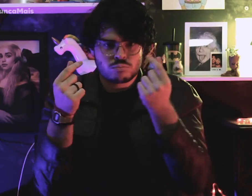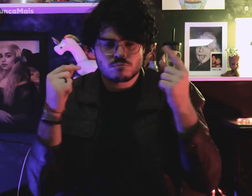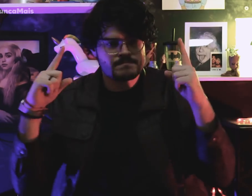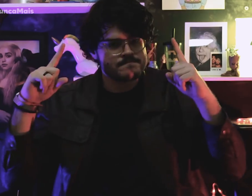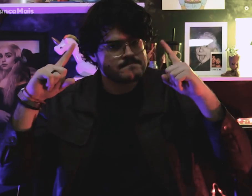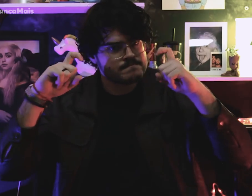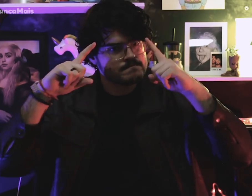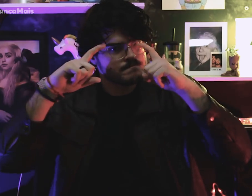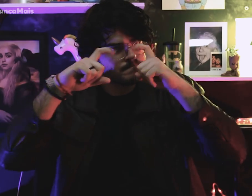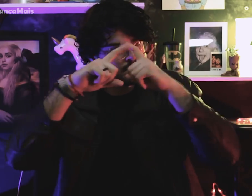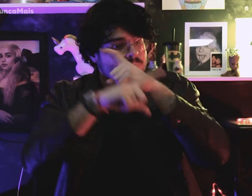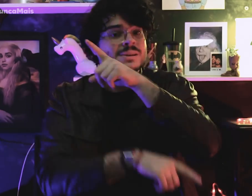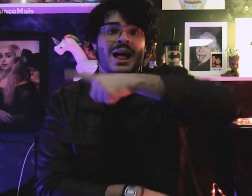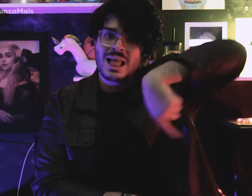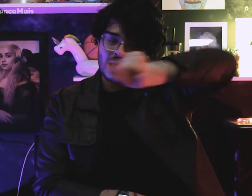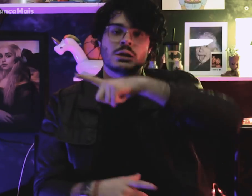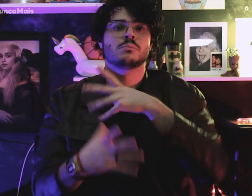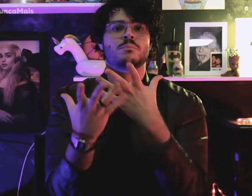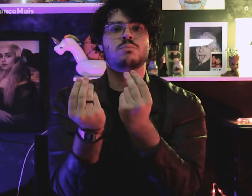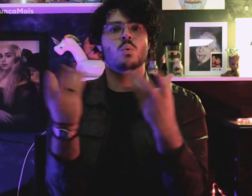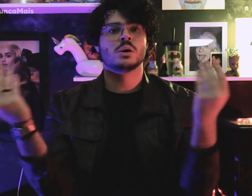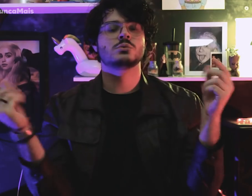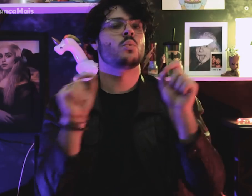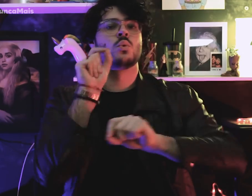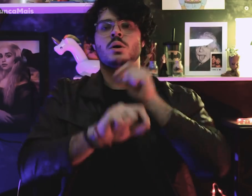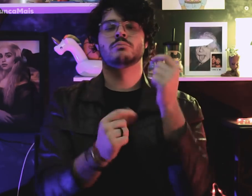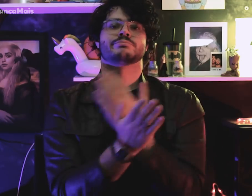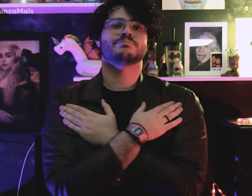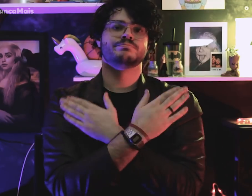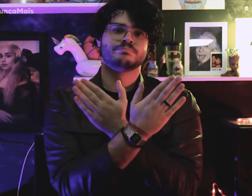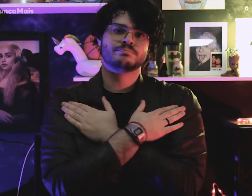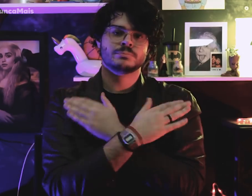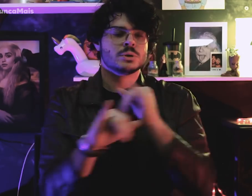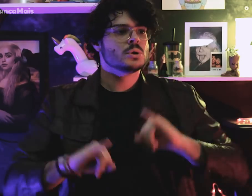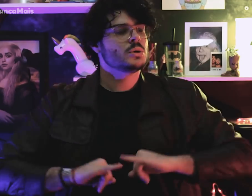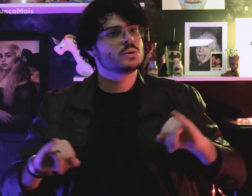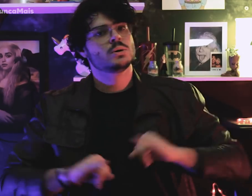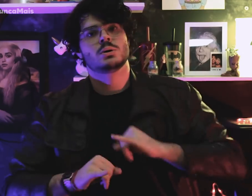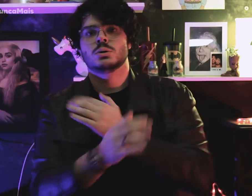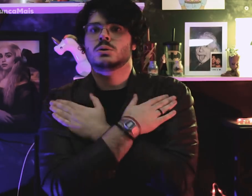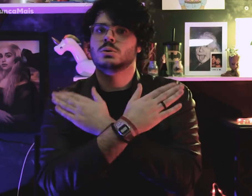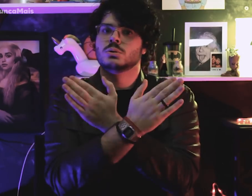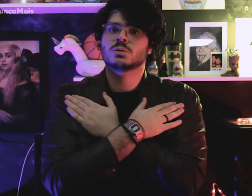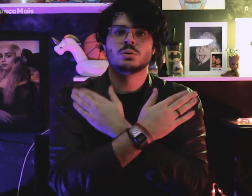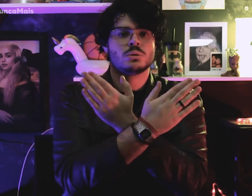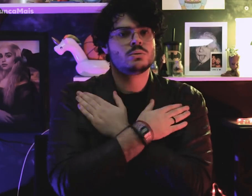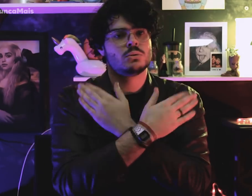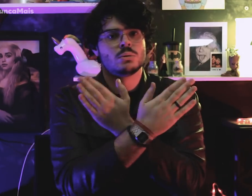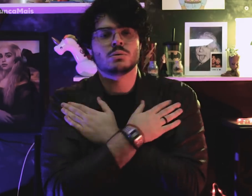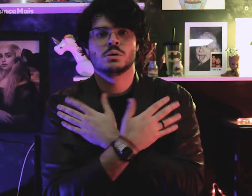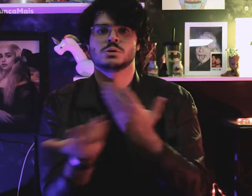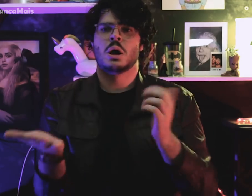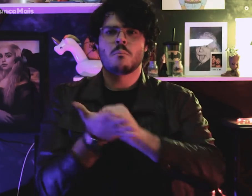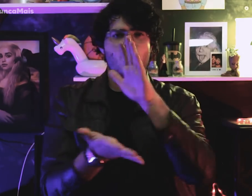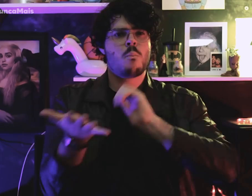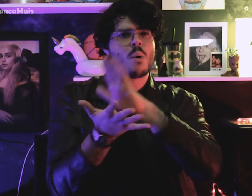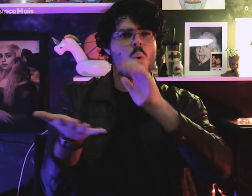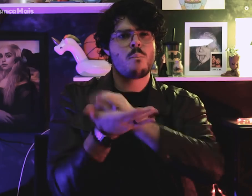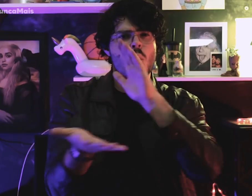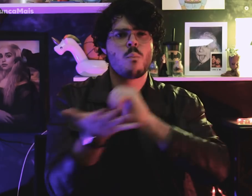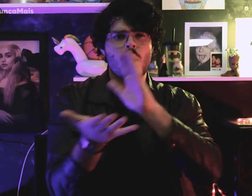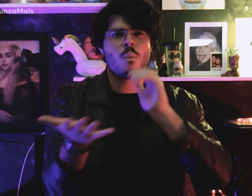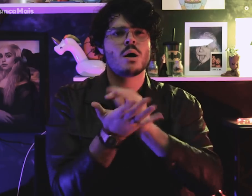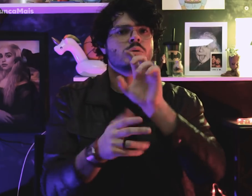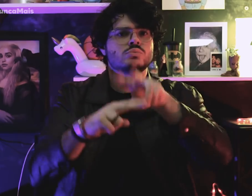Os grevistas não tinham condições financeiras, sofreram com o desemprego